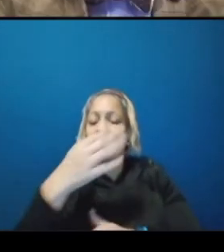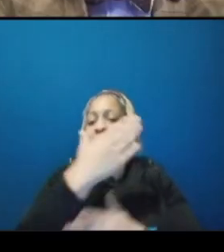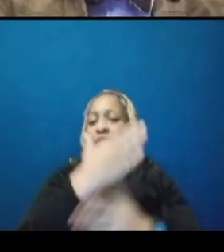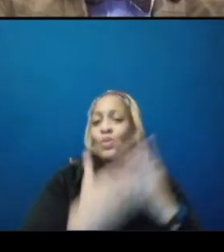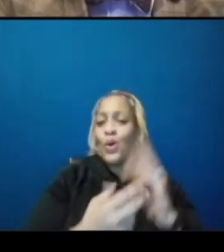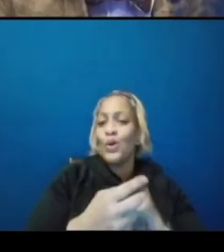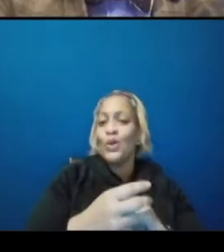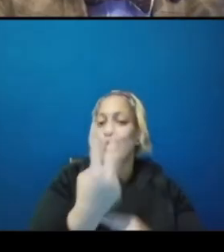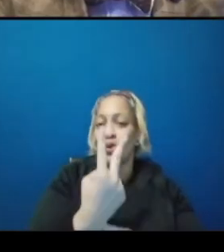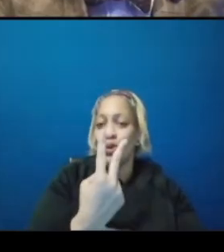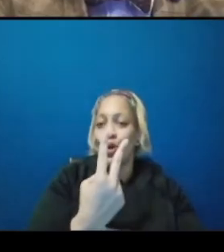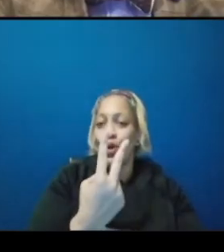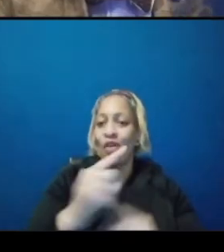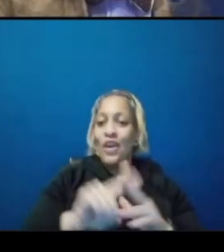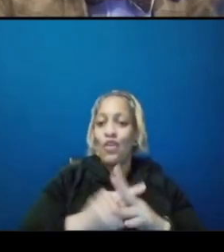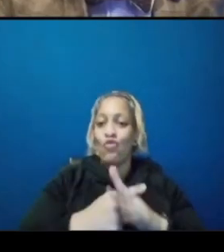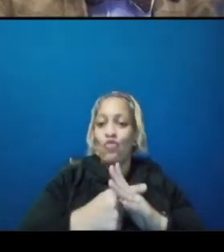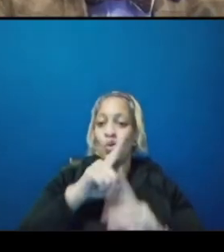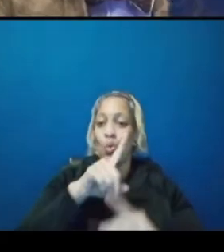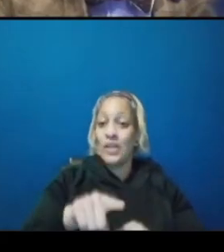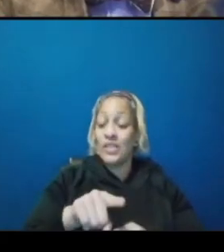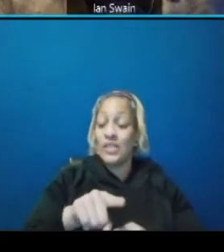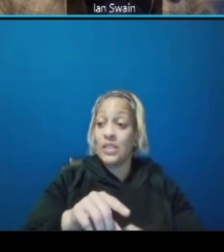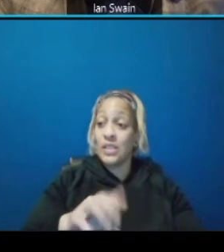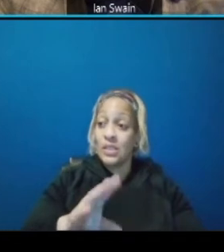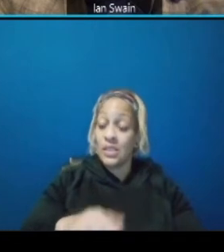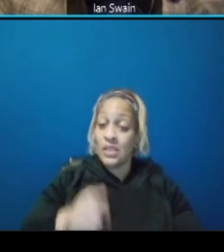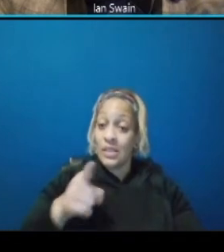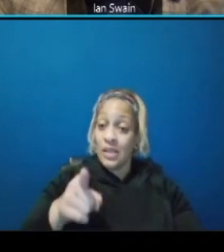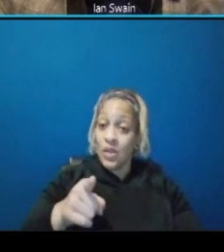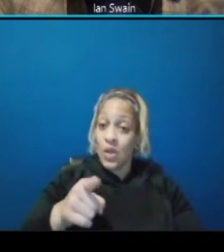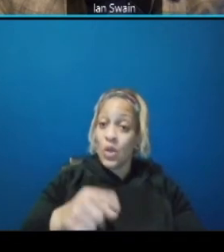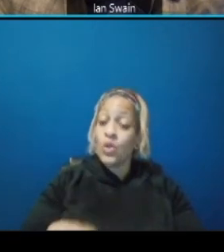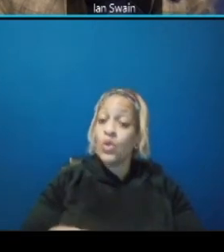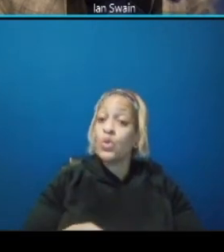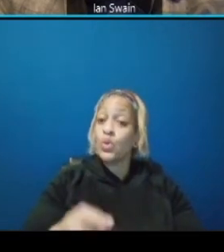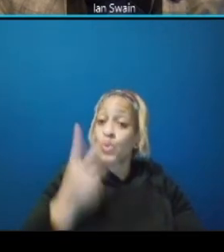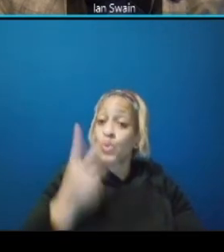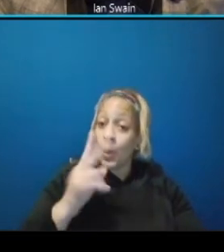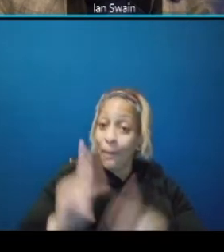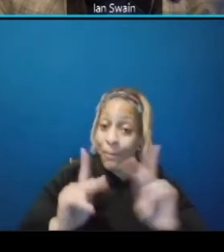question so i'll read it again will there be enough width for two people on bike or walking